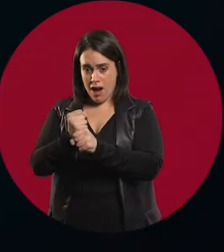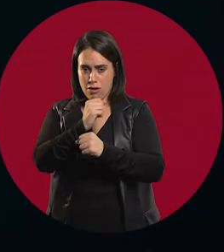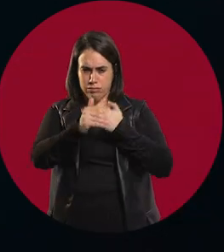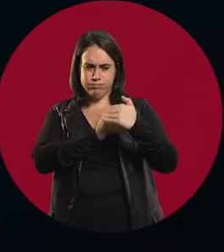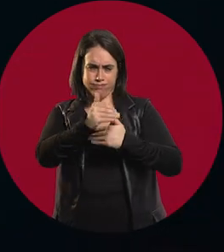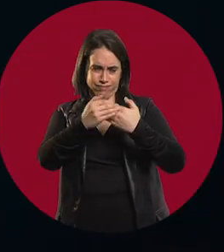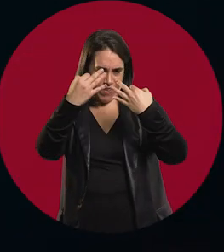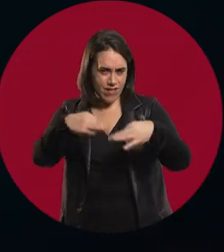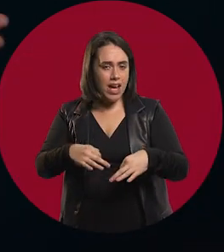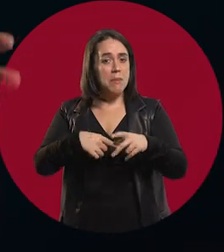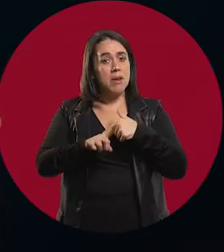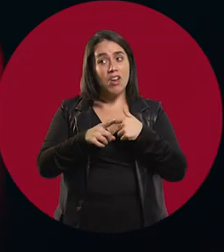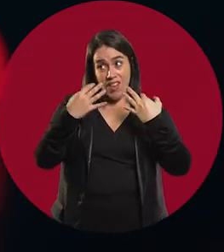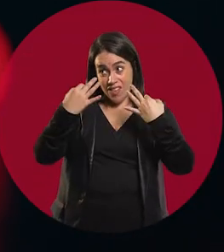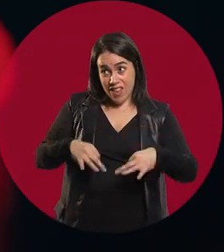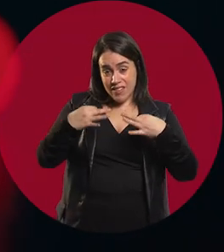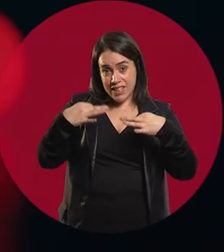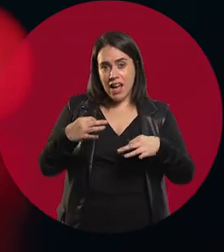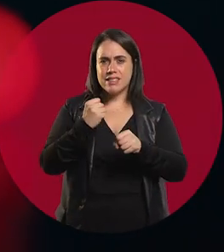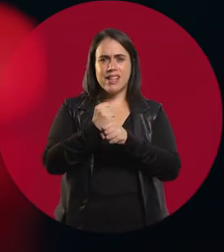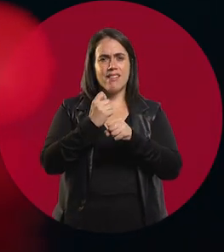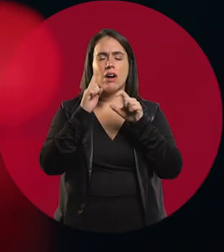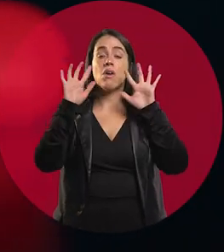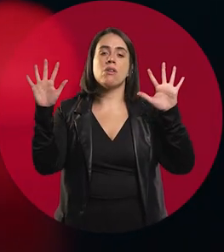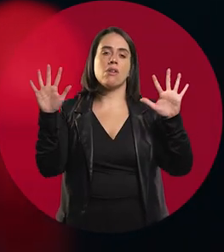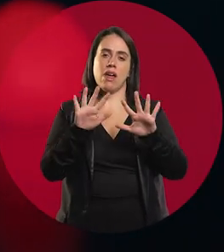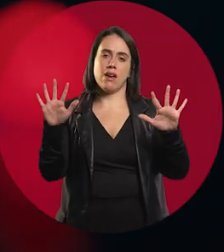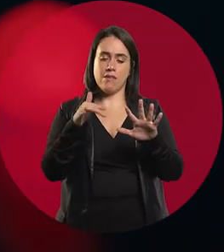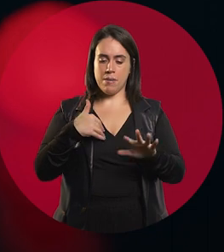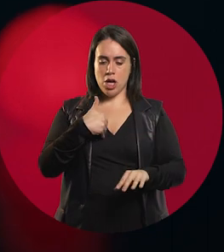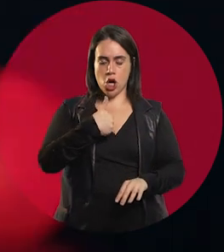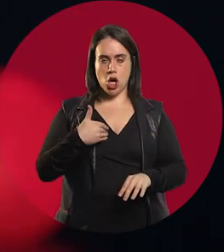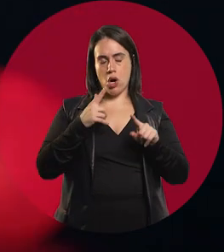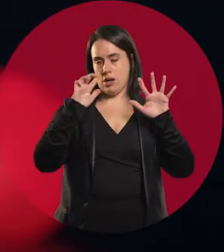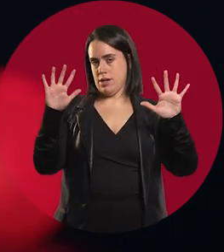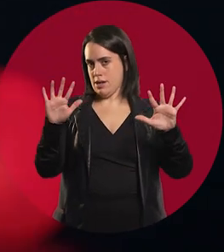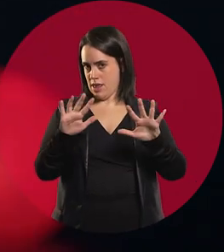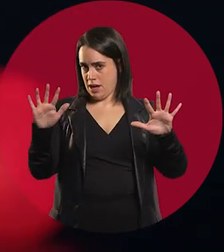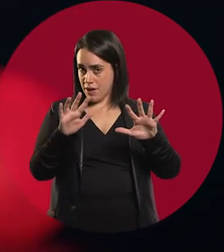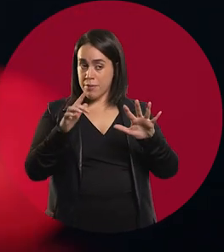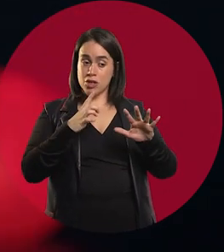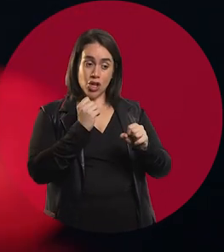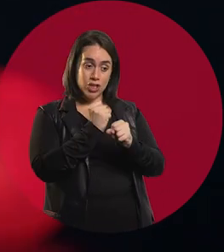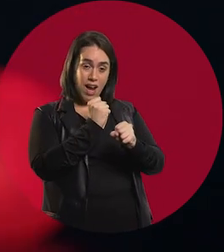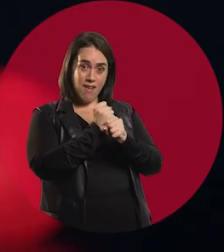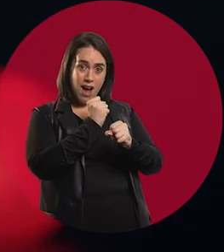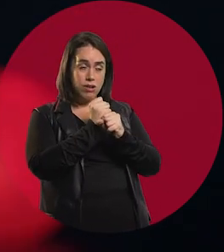a little show every time we get together with someone. Might be. The doctor's office is something very specific.